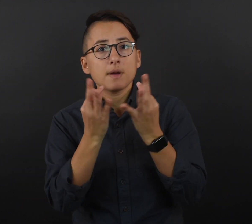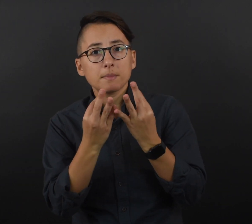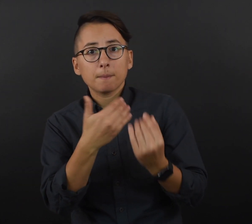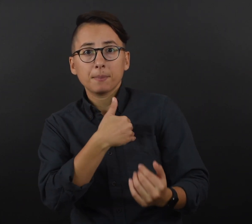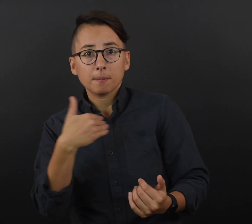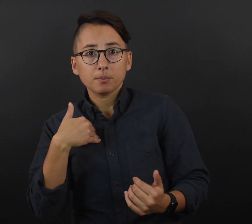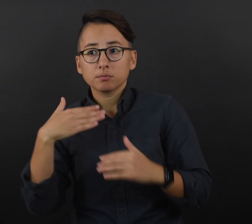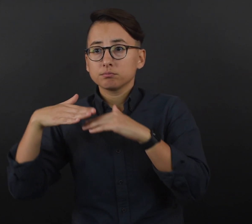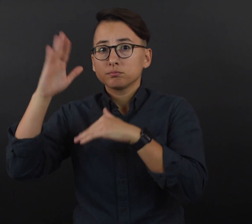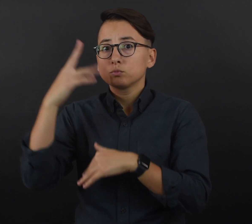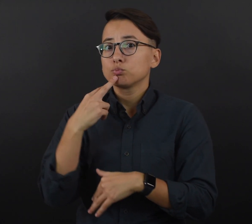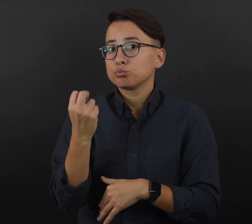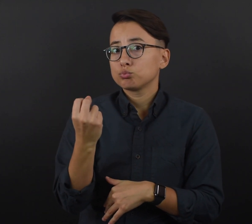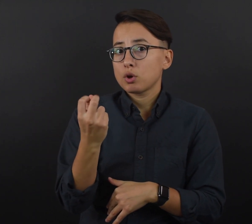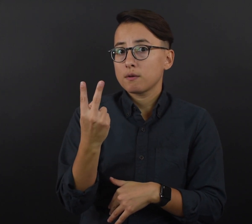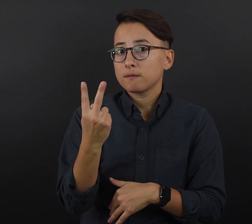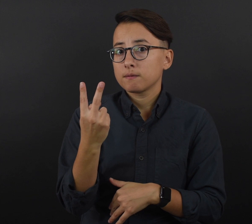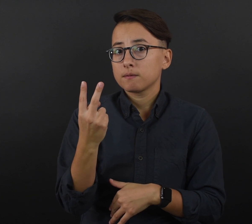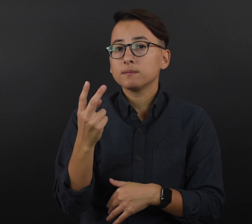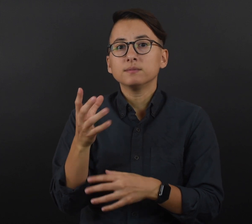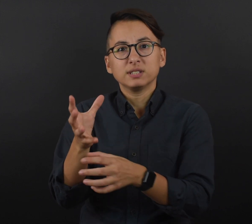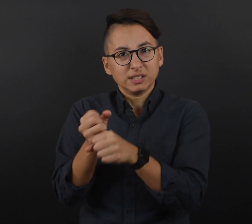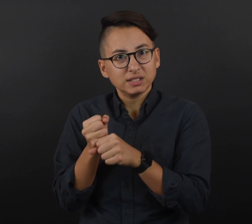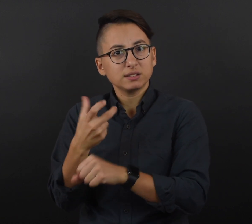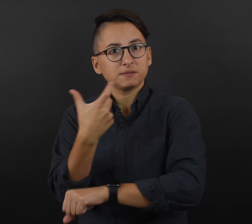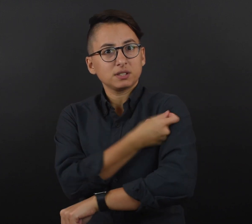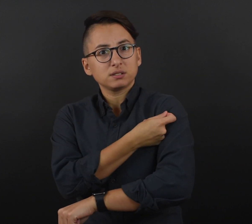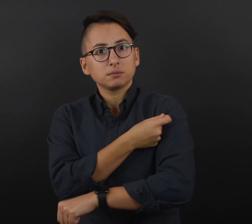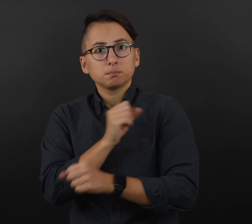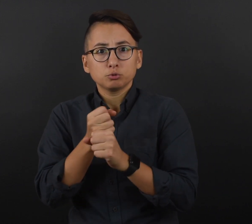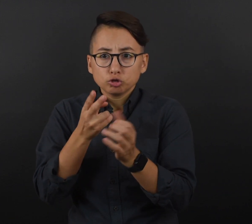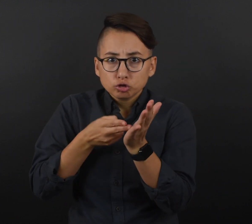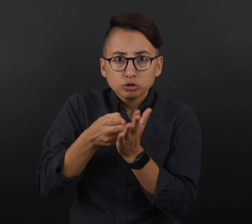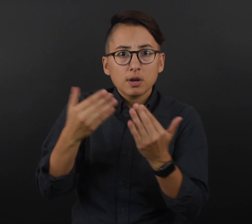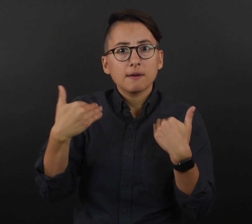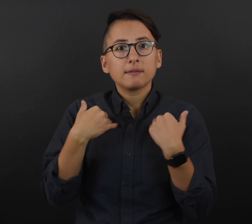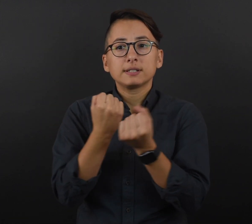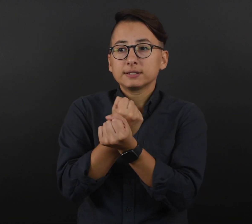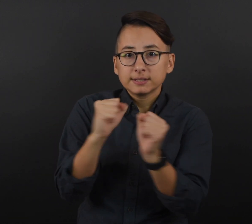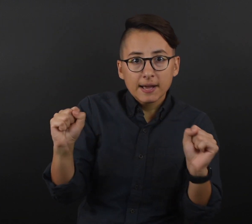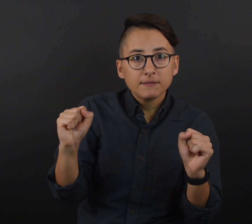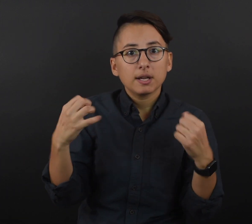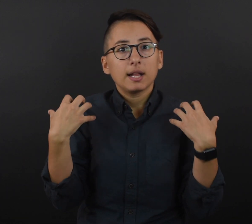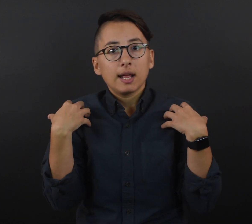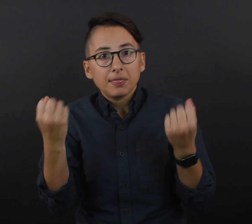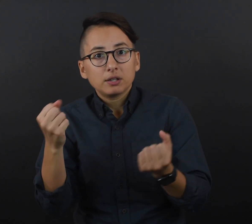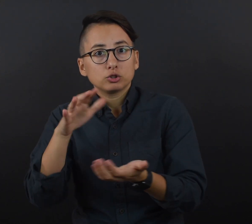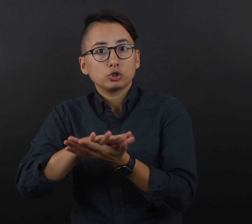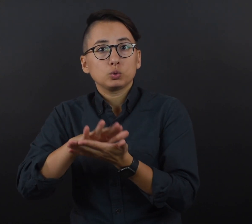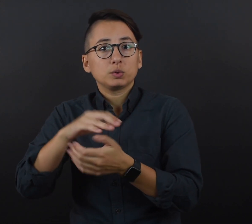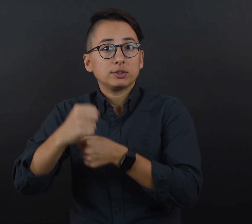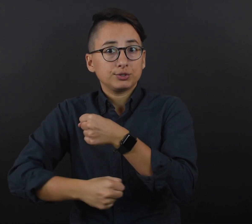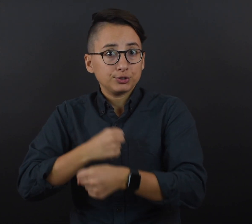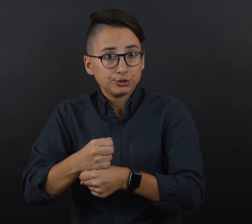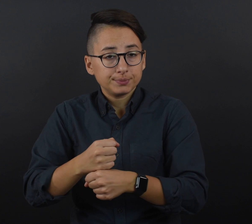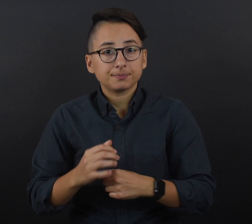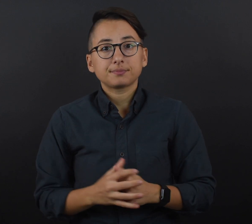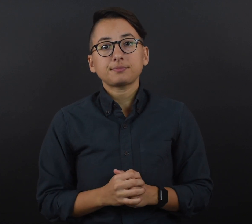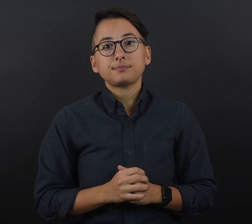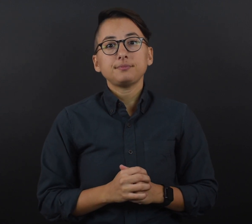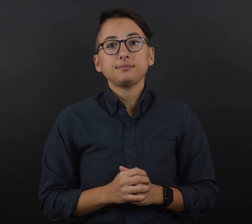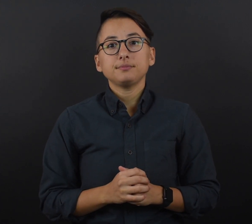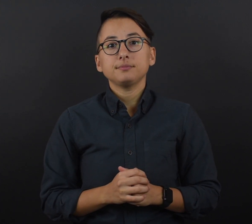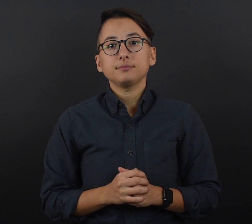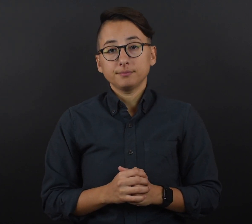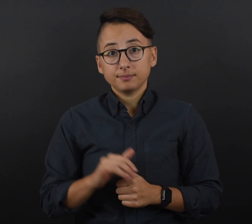members 12 years of age and older are vaccinated to ensure a safe and healthy school year.